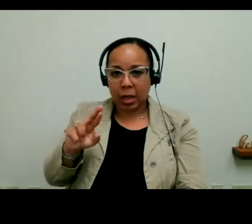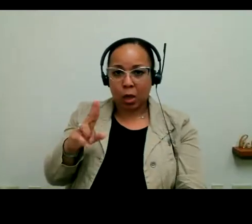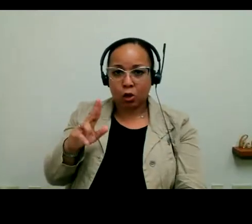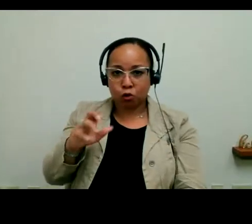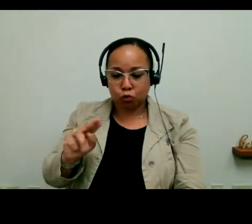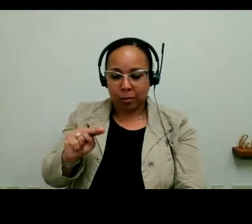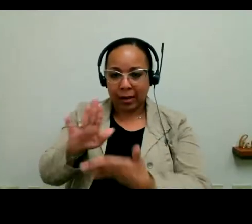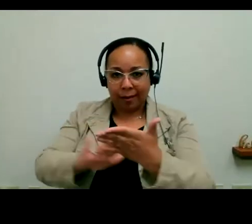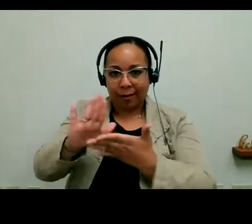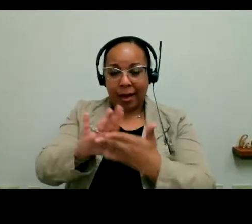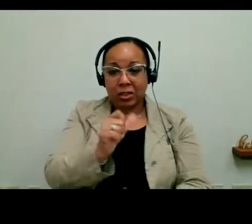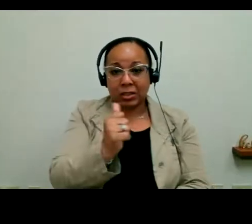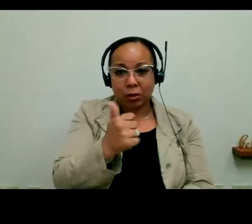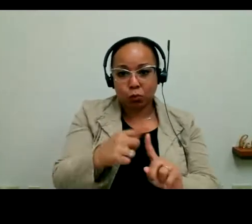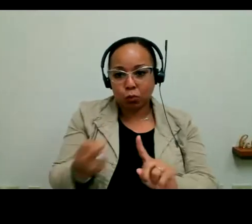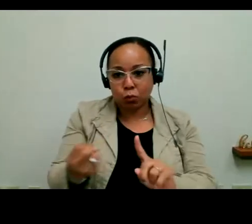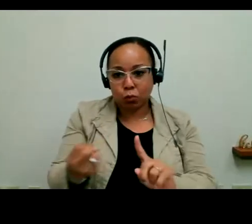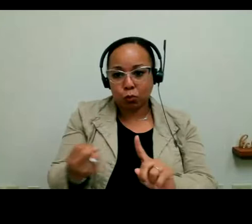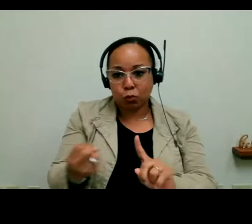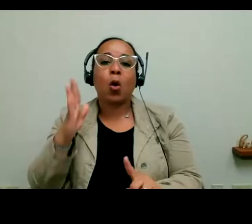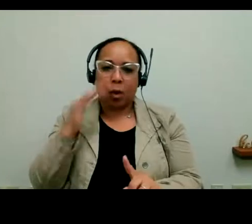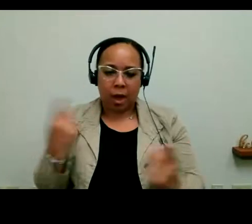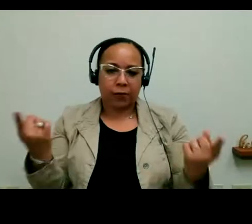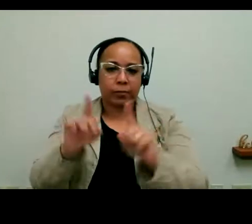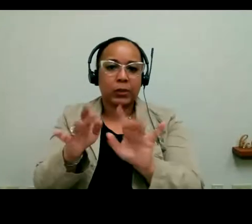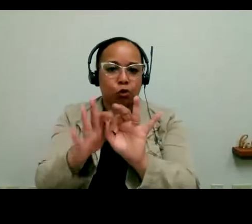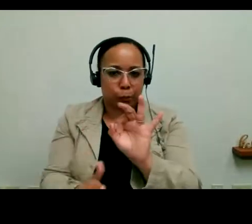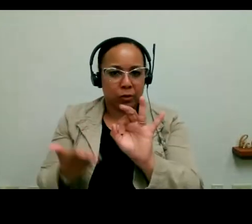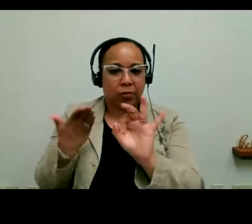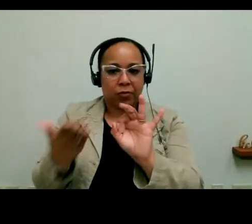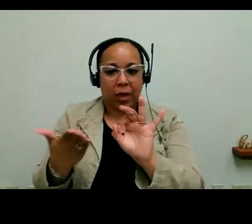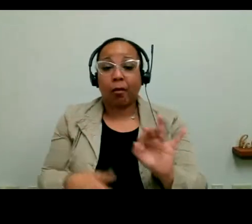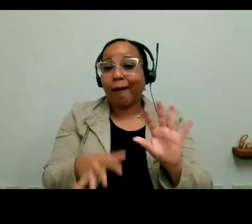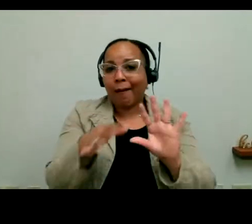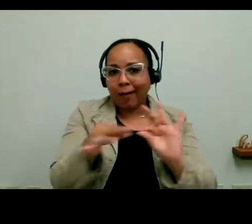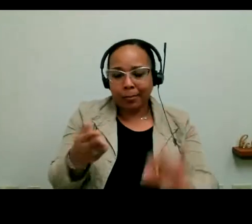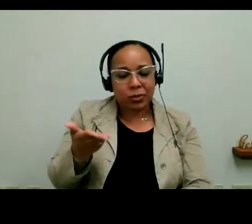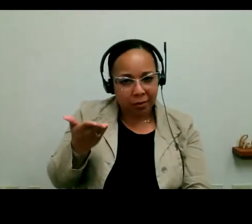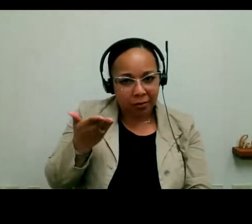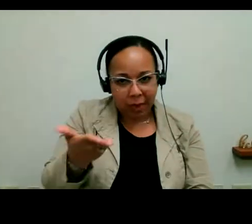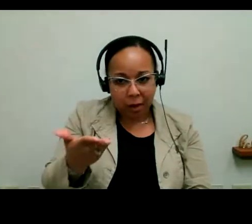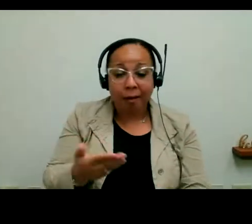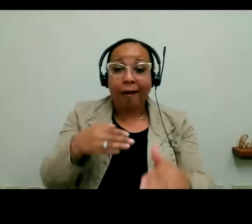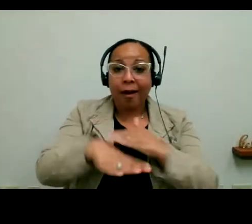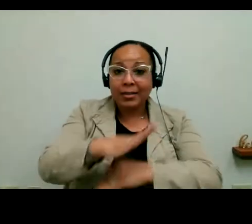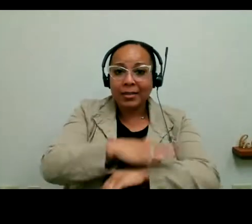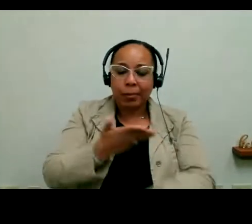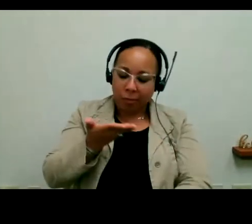Saturday at Truman college from 10:00 in the morning to 12:00 noon. There's an access table in the entrance. And captioning available. If you need any